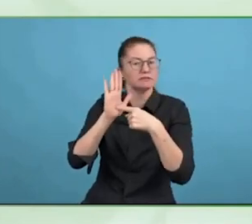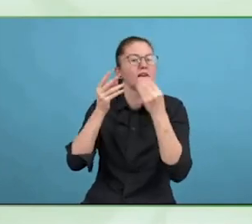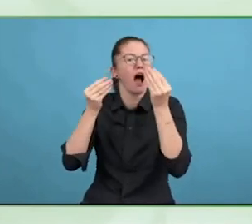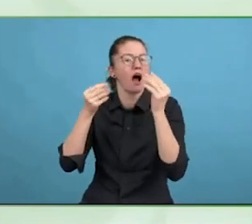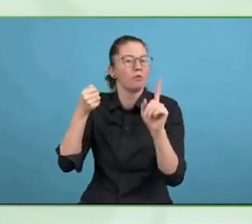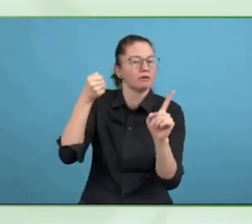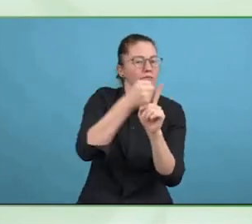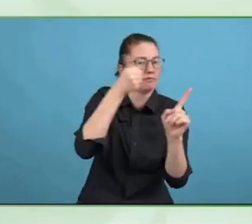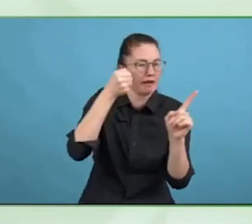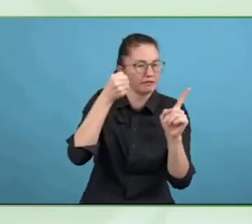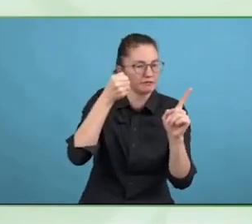with disabilities.